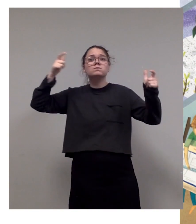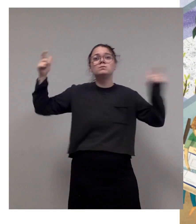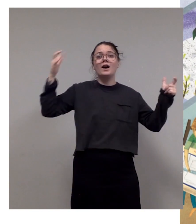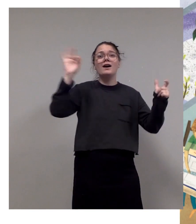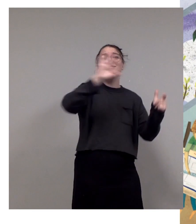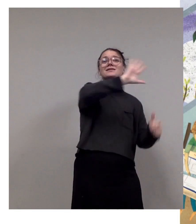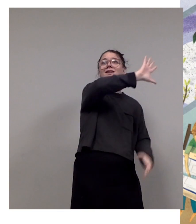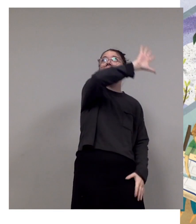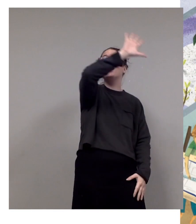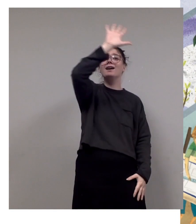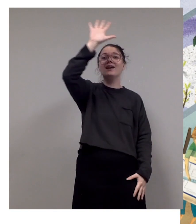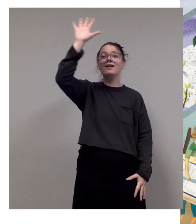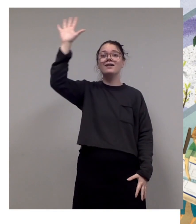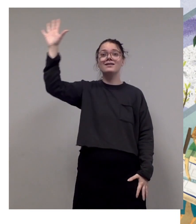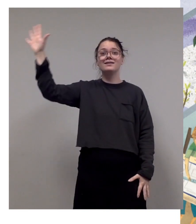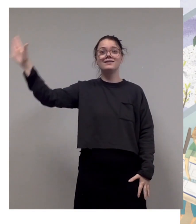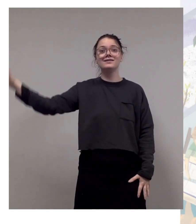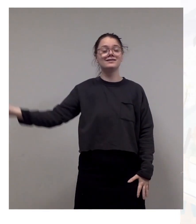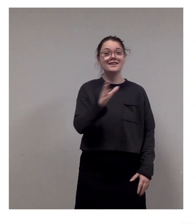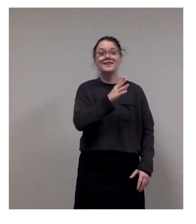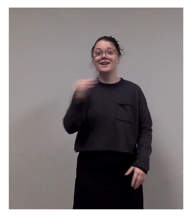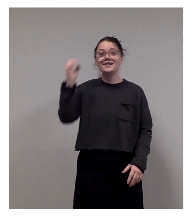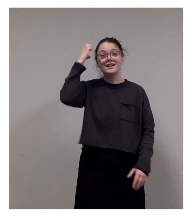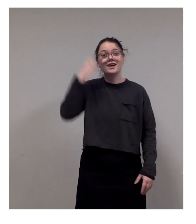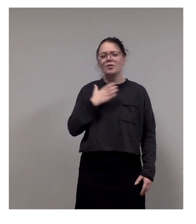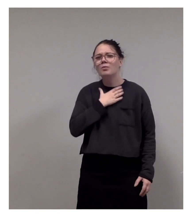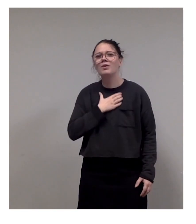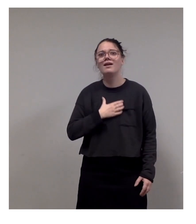and her biggest wish: to travel on a spaceship